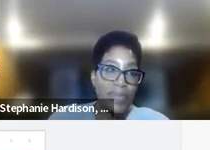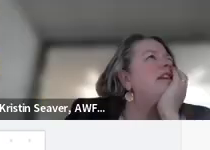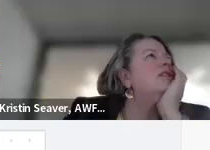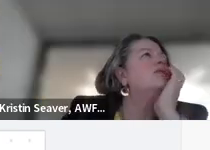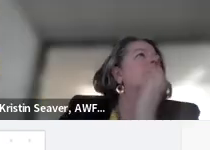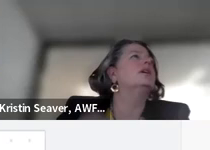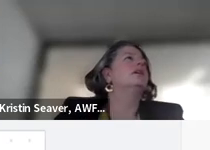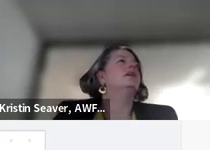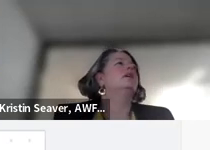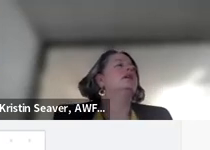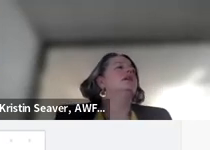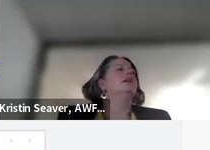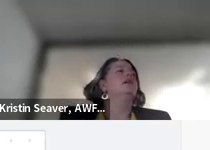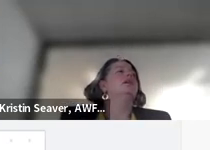That is a great question.